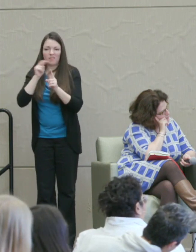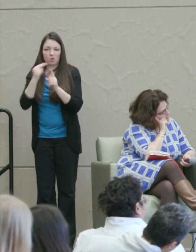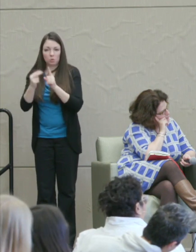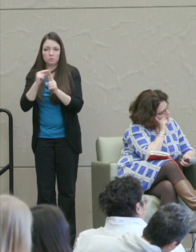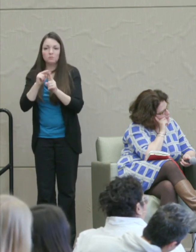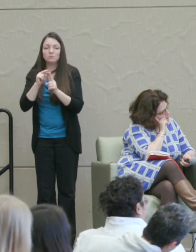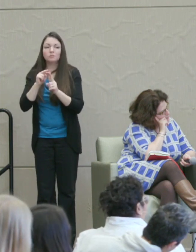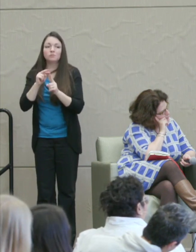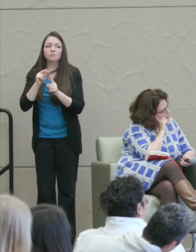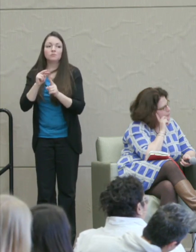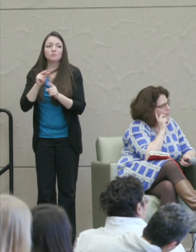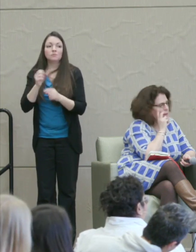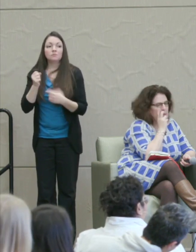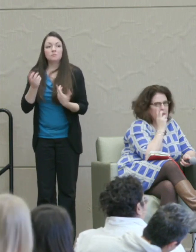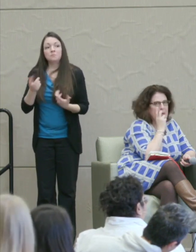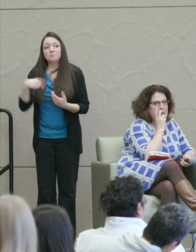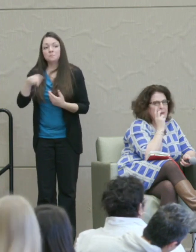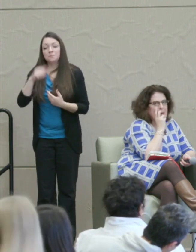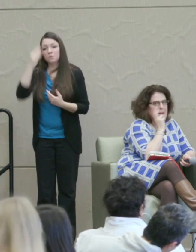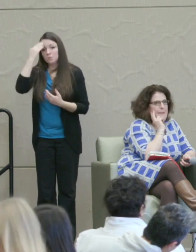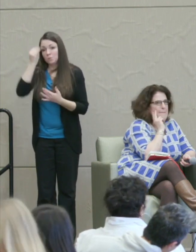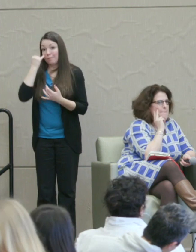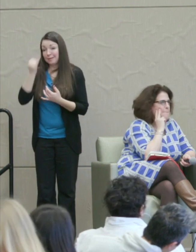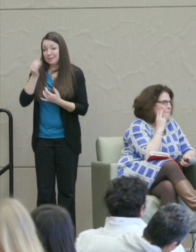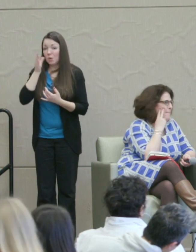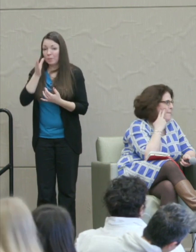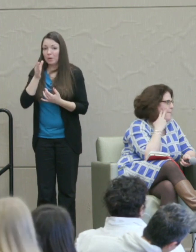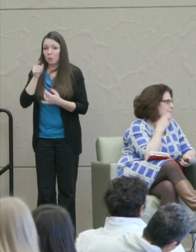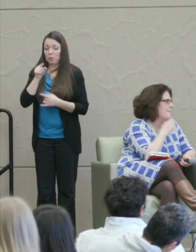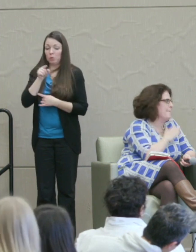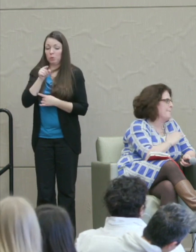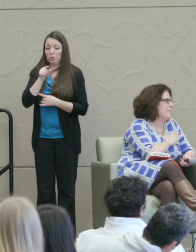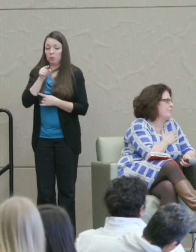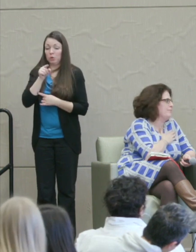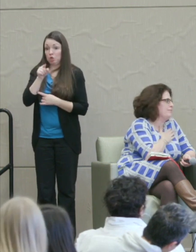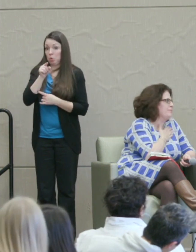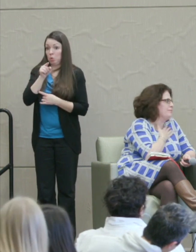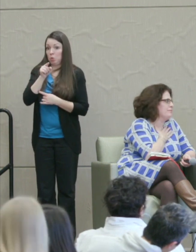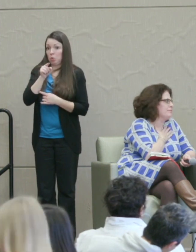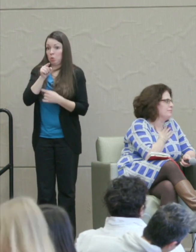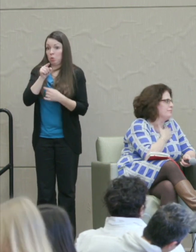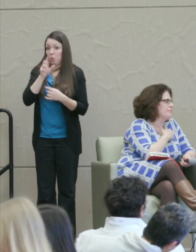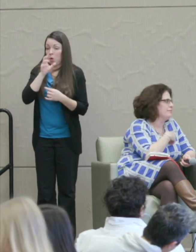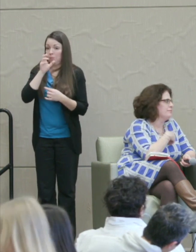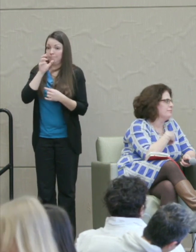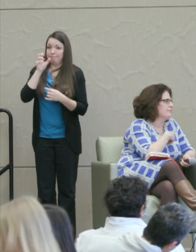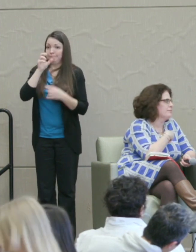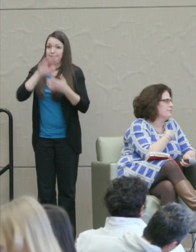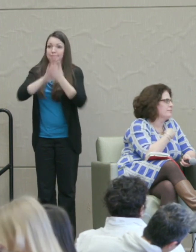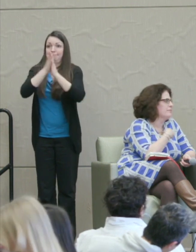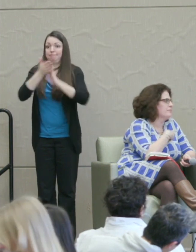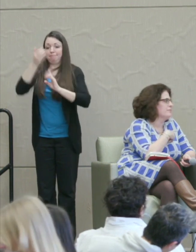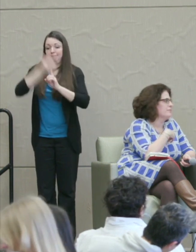And so you know the idea would be you assume the role of god for the time being add you